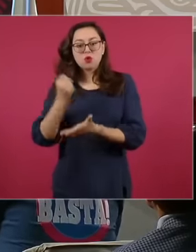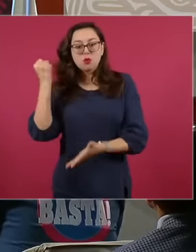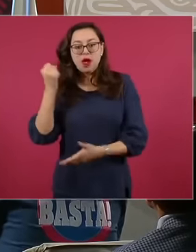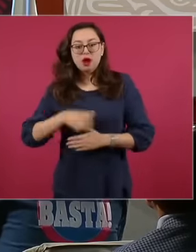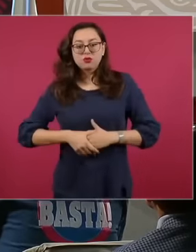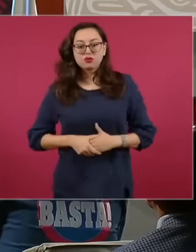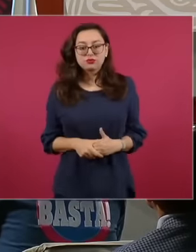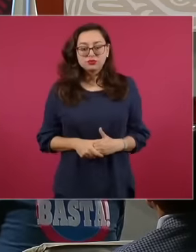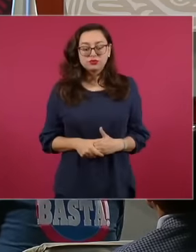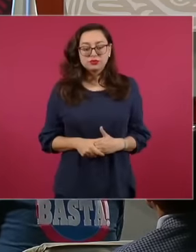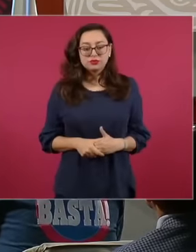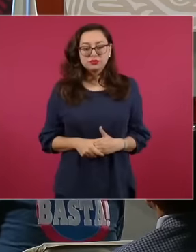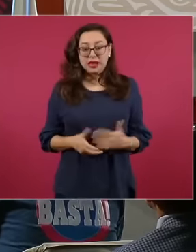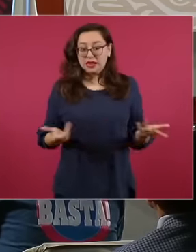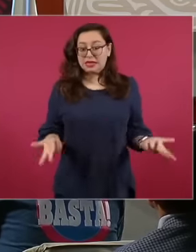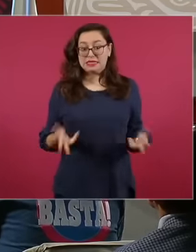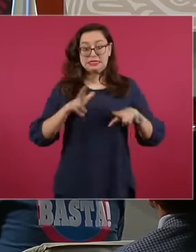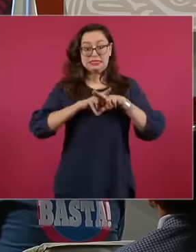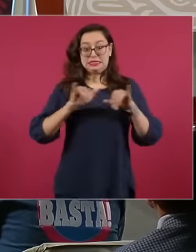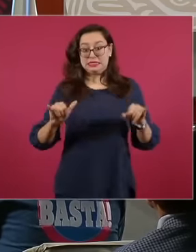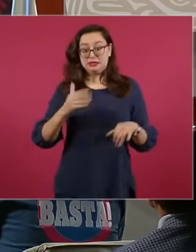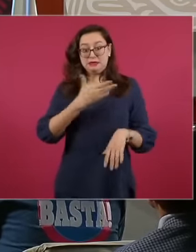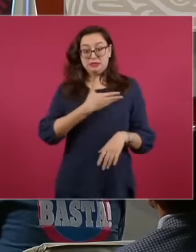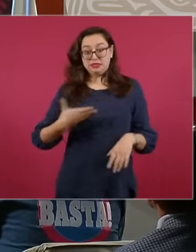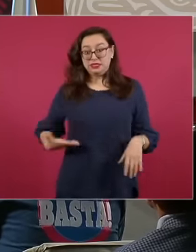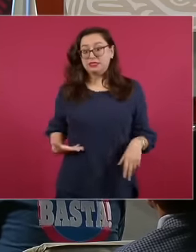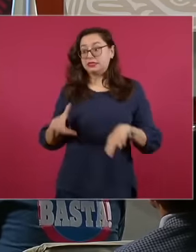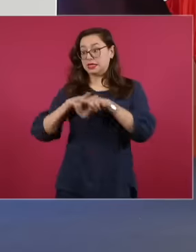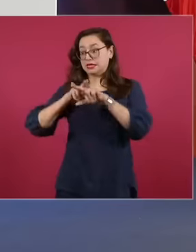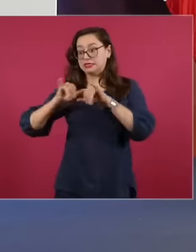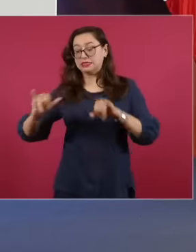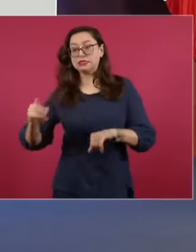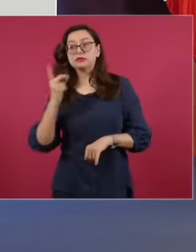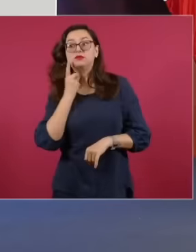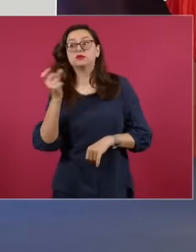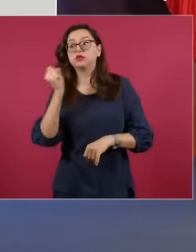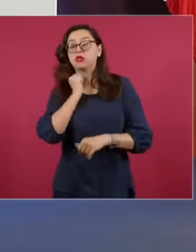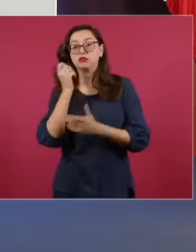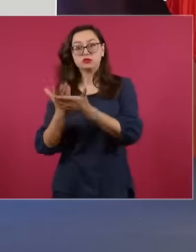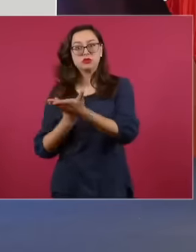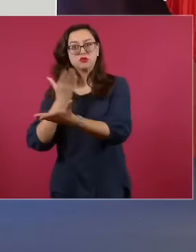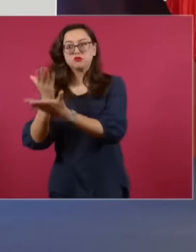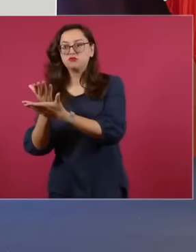legislative branch, until foreign governments intervened,